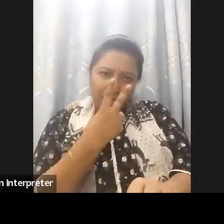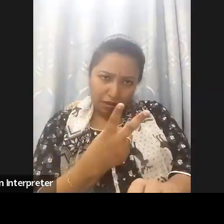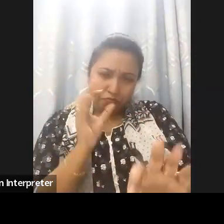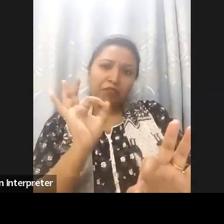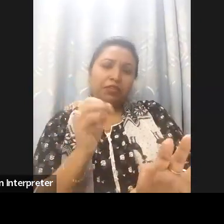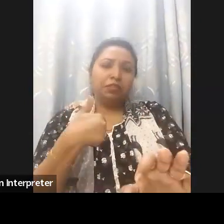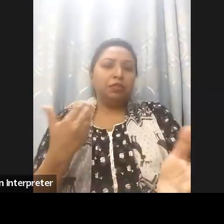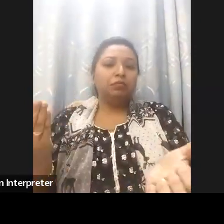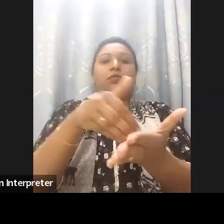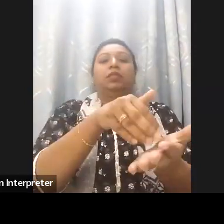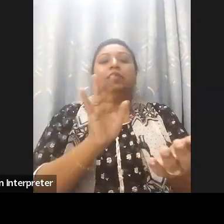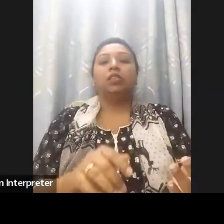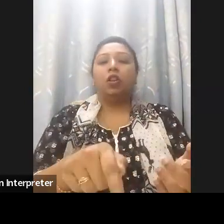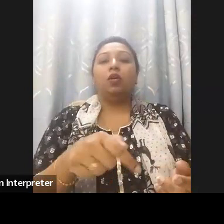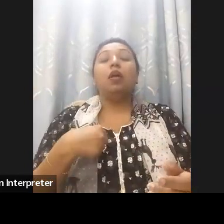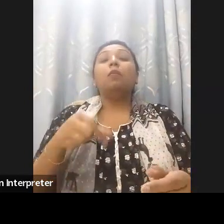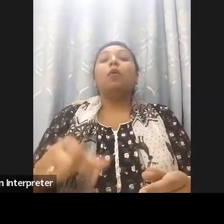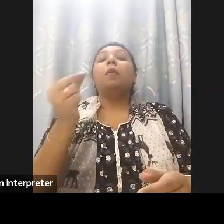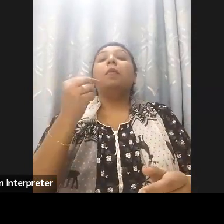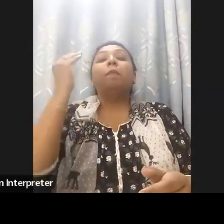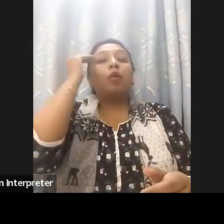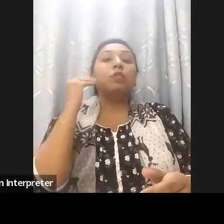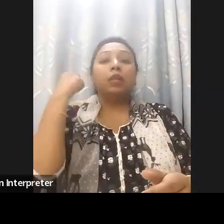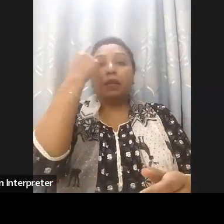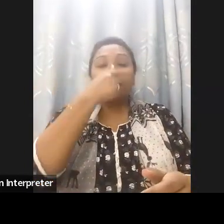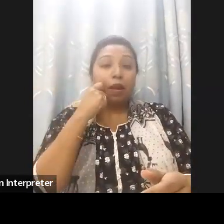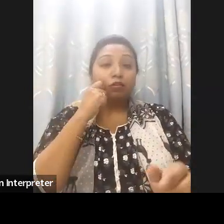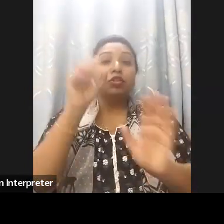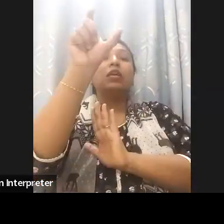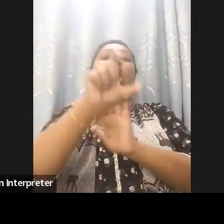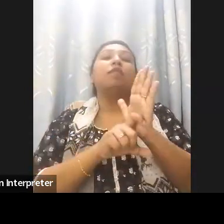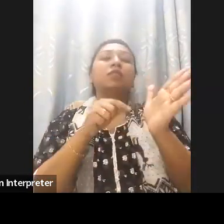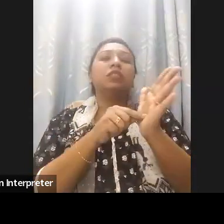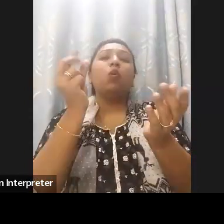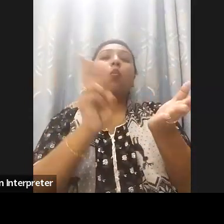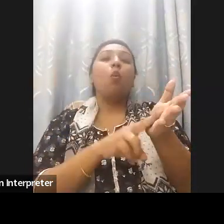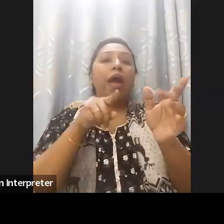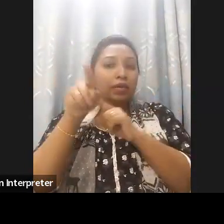by the Convention on the Rights of Persons with Disabilities particularly, Article 9.